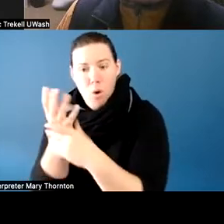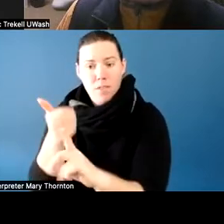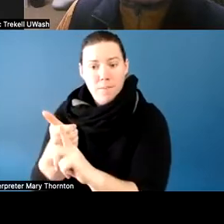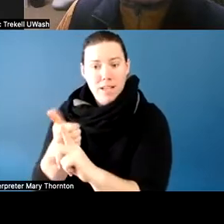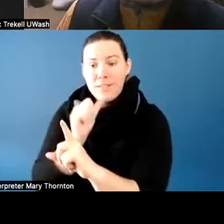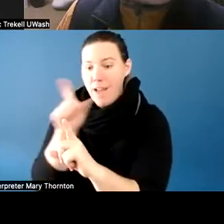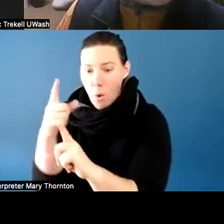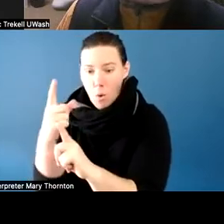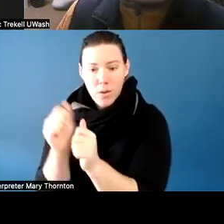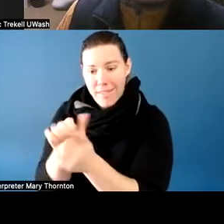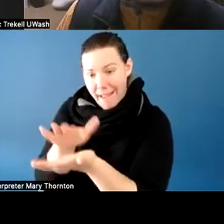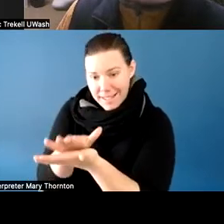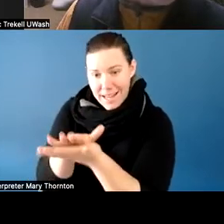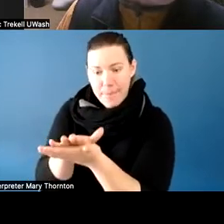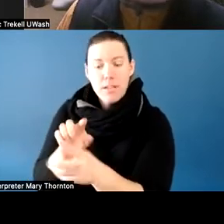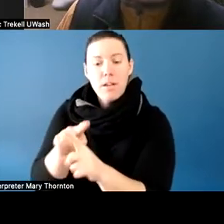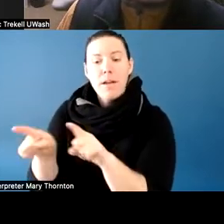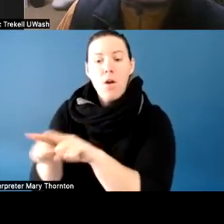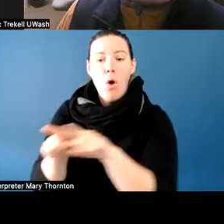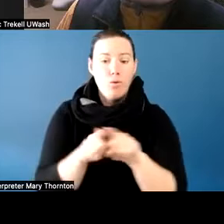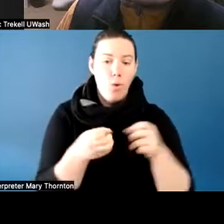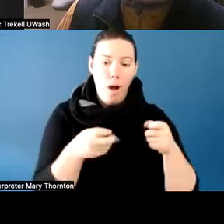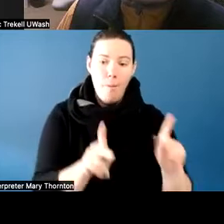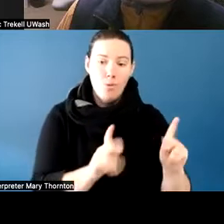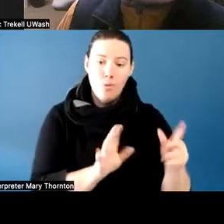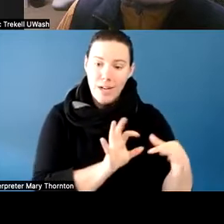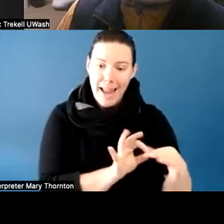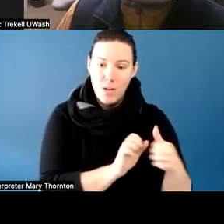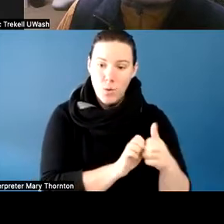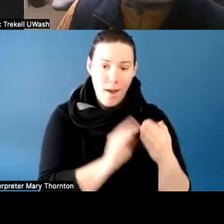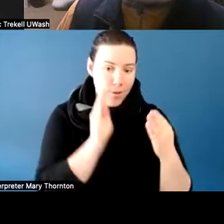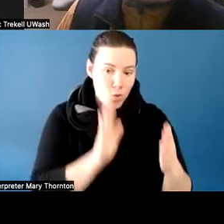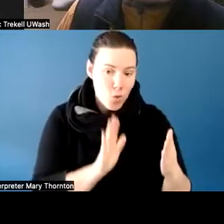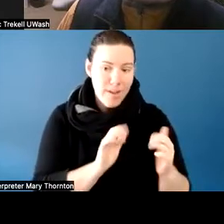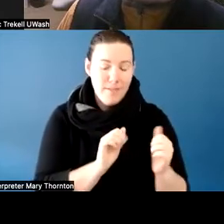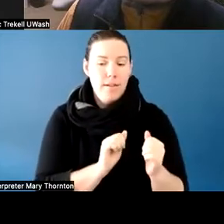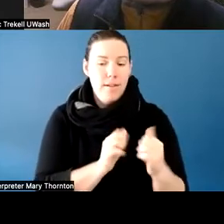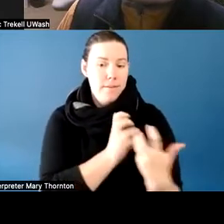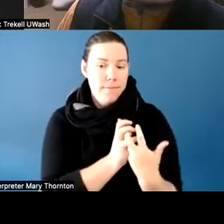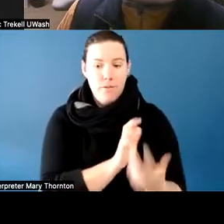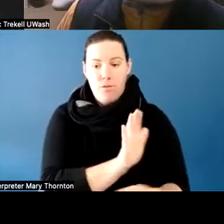with the student in their mode of communication.